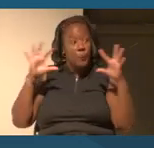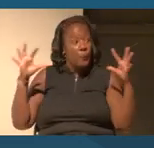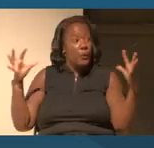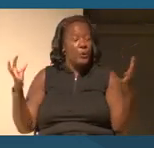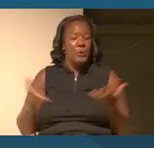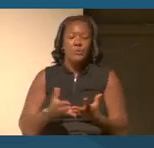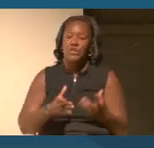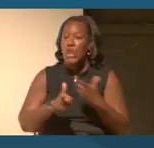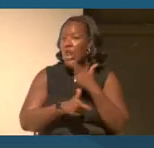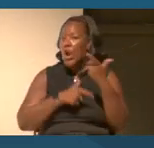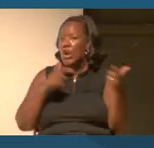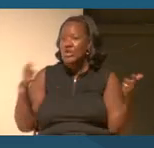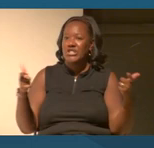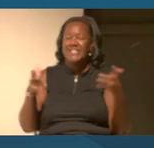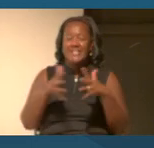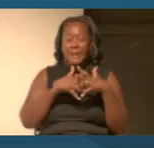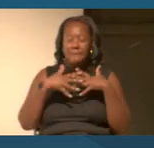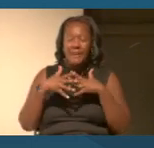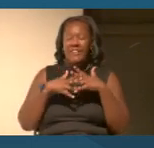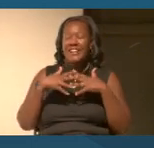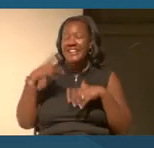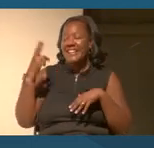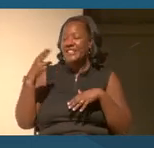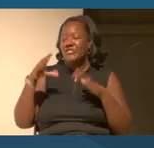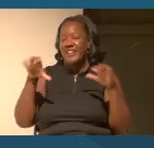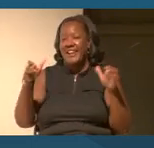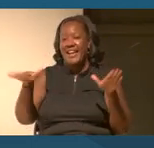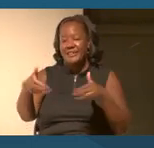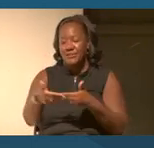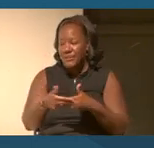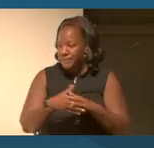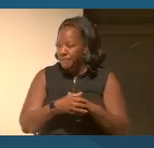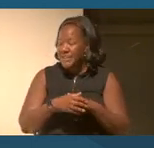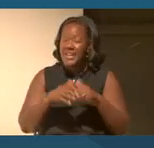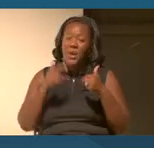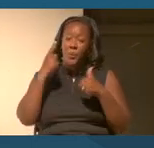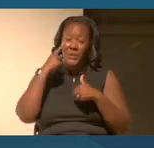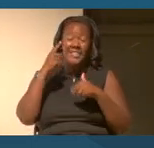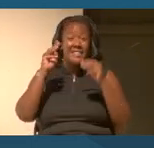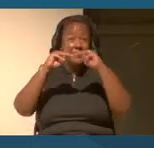If you see the museum as a big classroom and special nod to our educators and especially